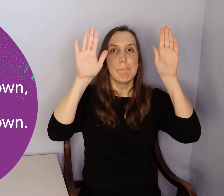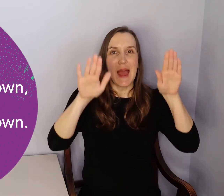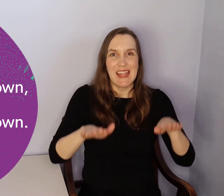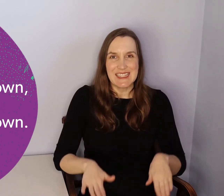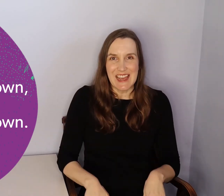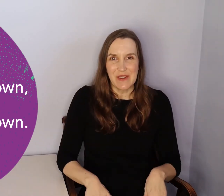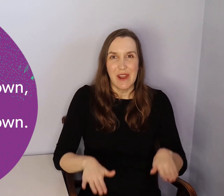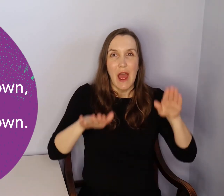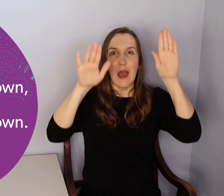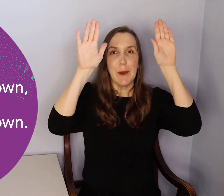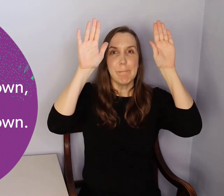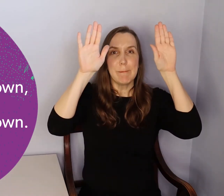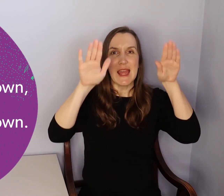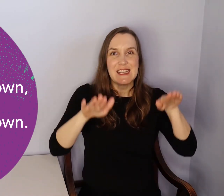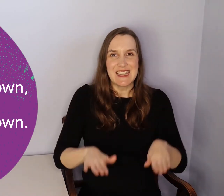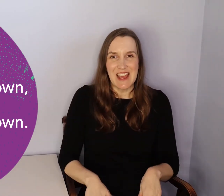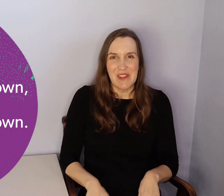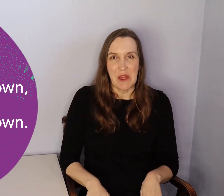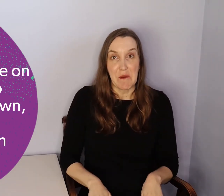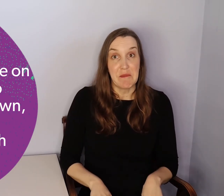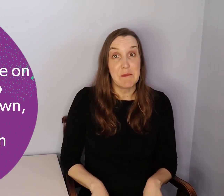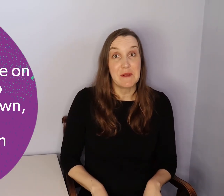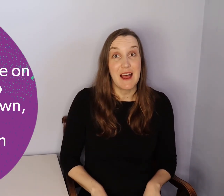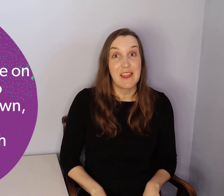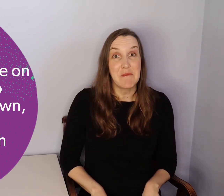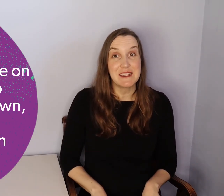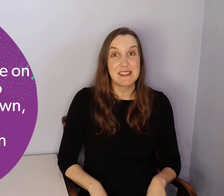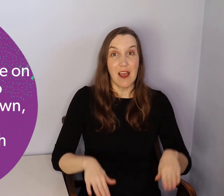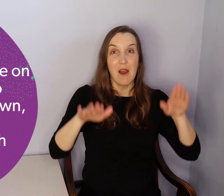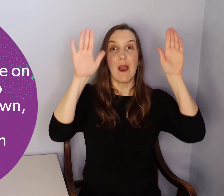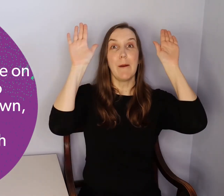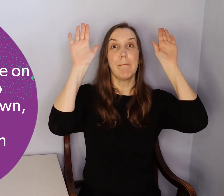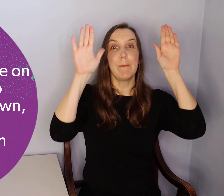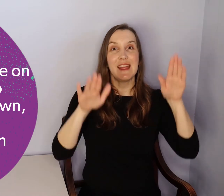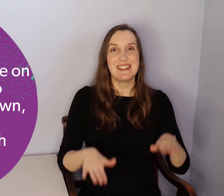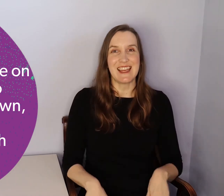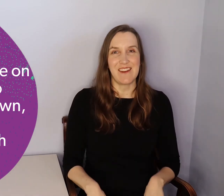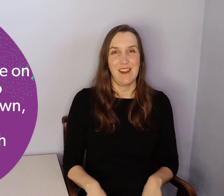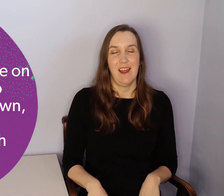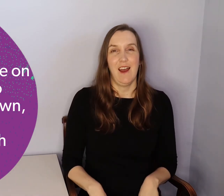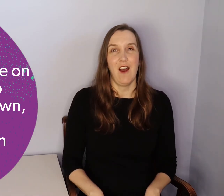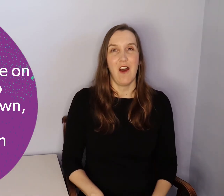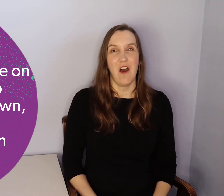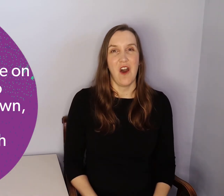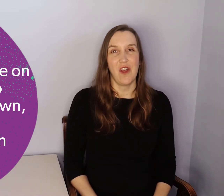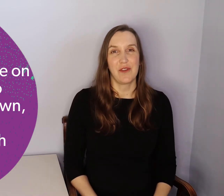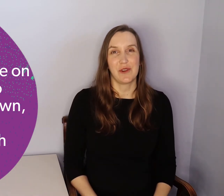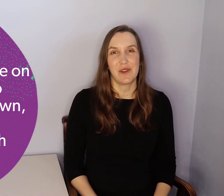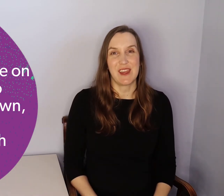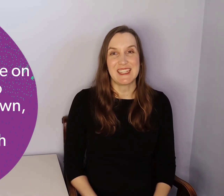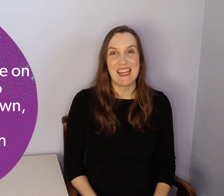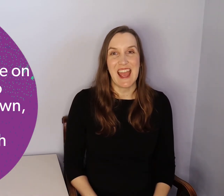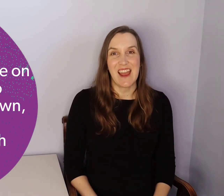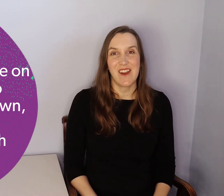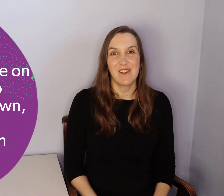up and down. Up and down the people on the bus go up and down all through the town.